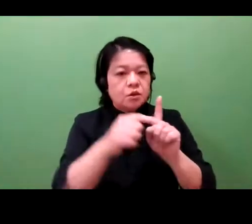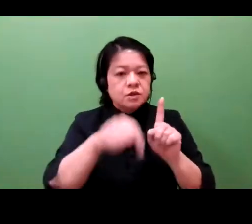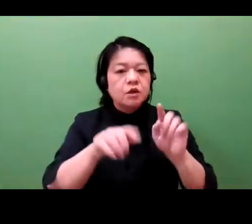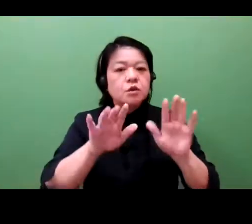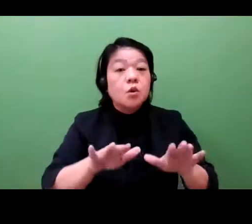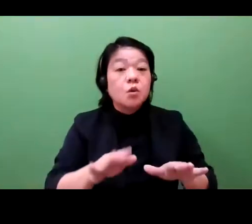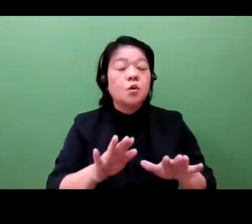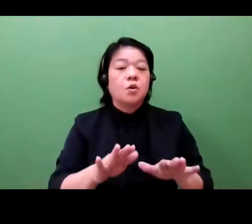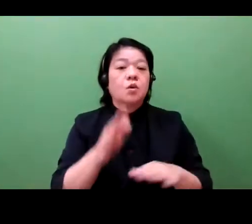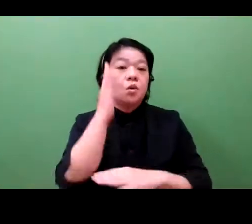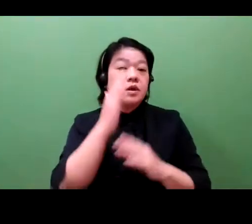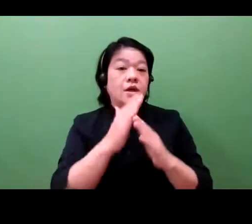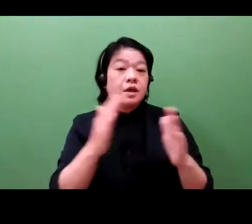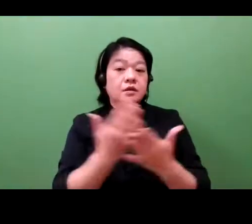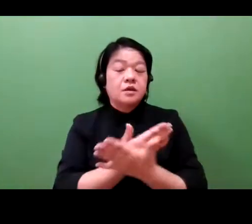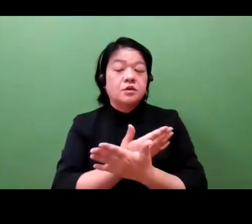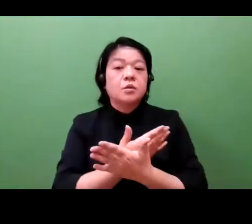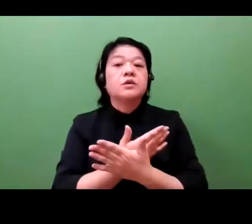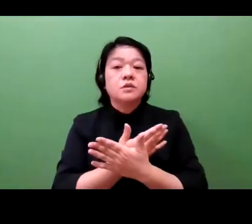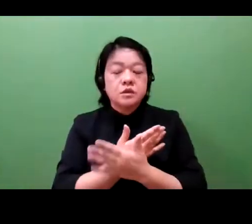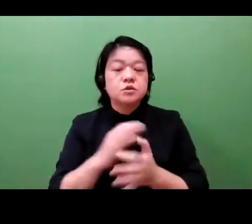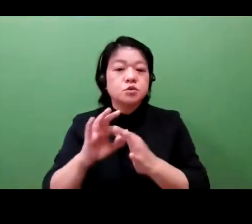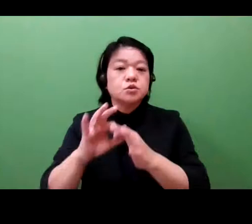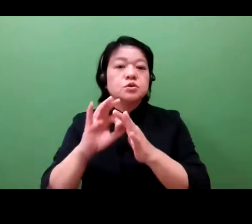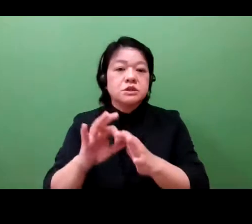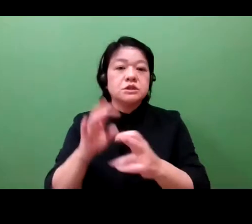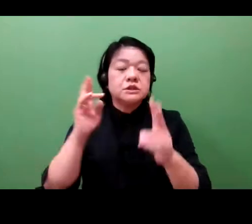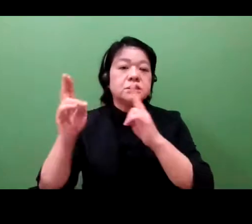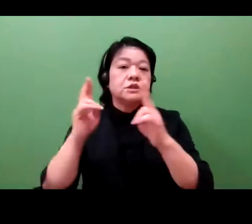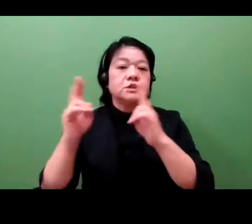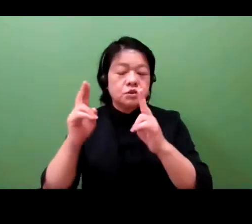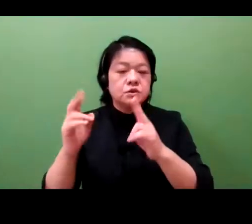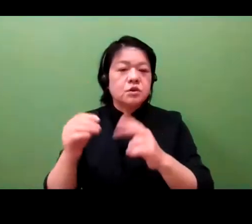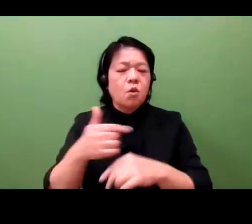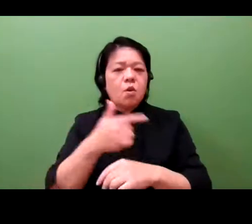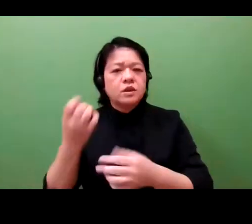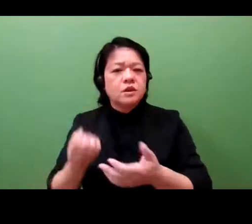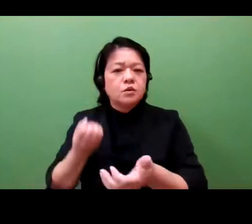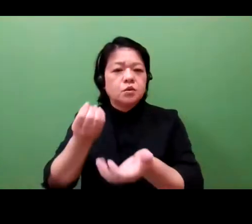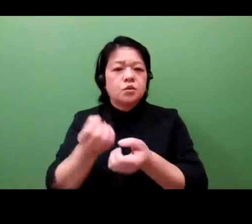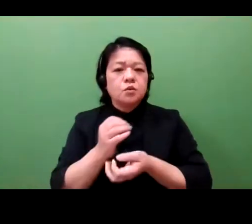the years leading up to 2020. Licensing agreement that protects that investment